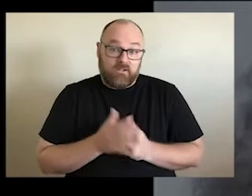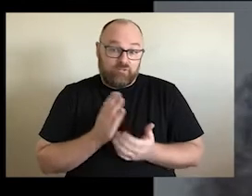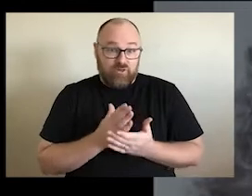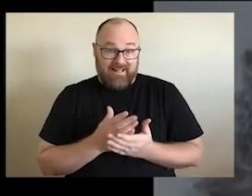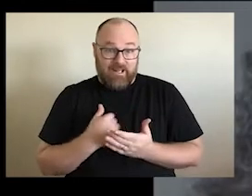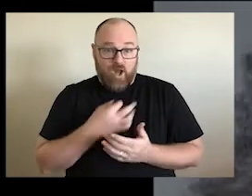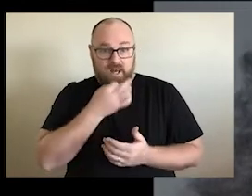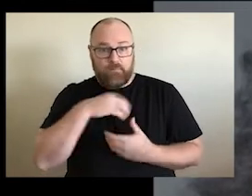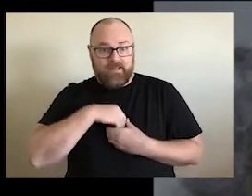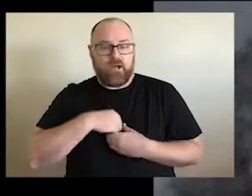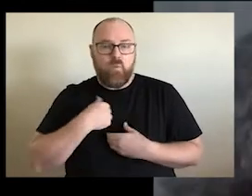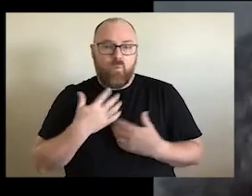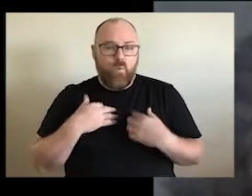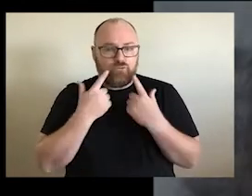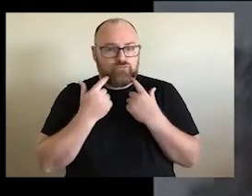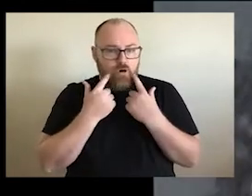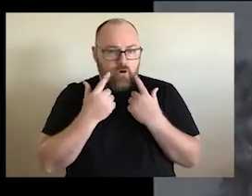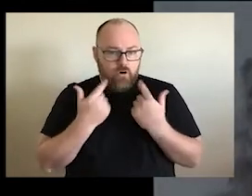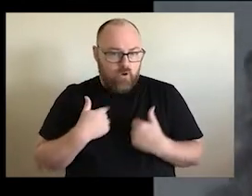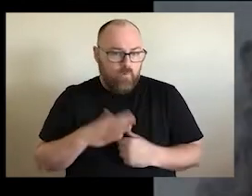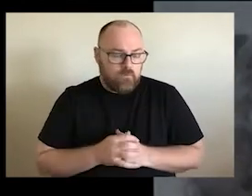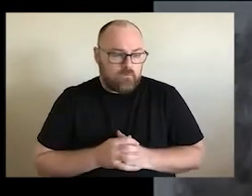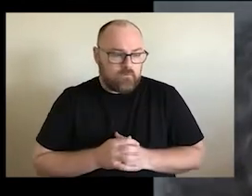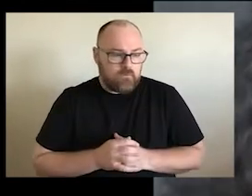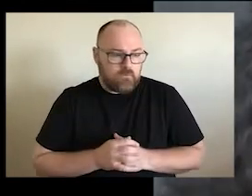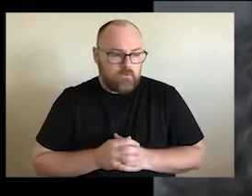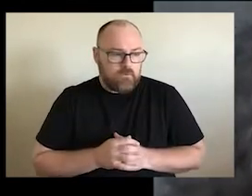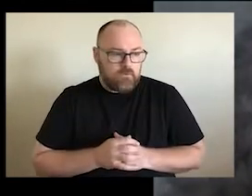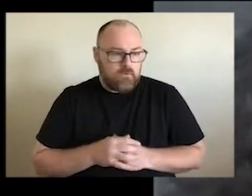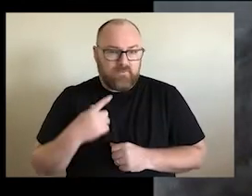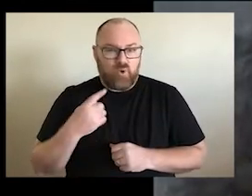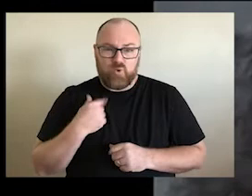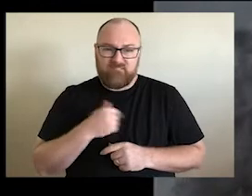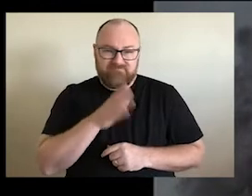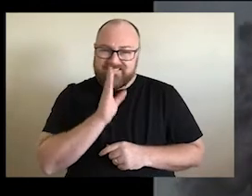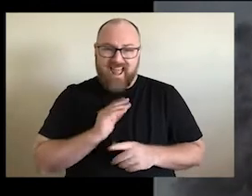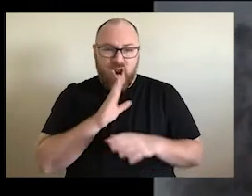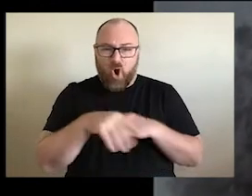me wanted to cry part of me was sad and I wanted to cry because I just feel sad about the political